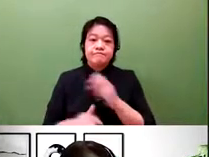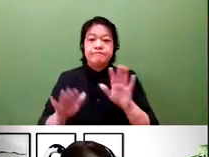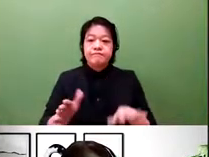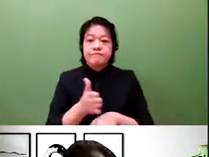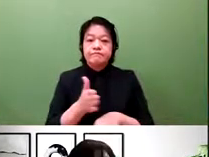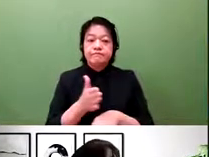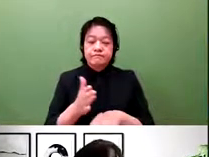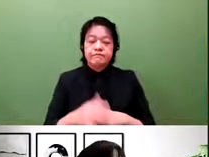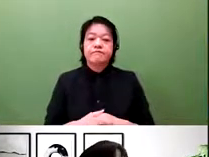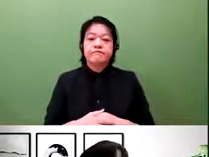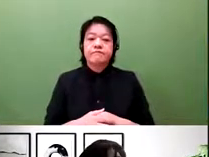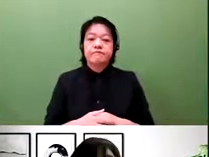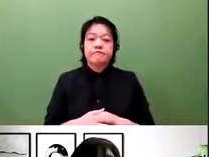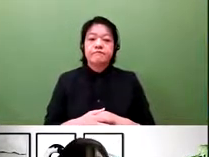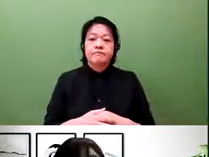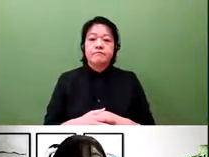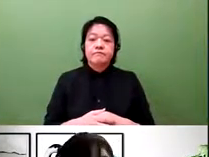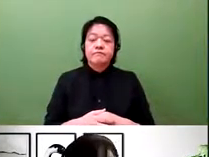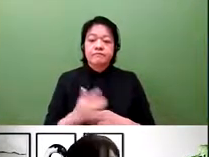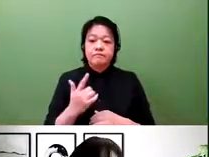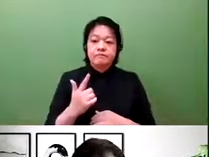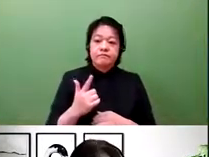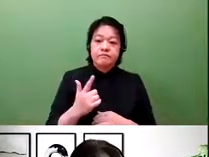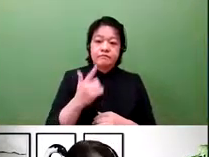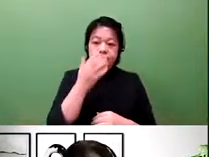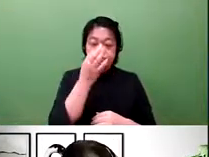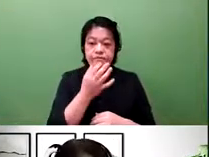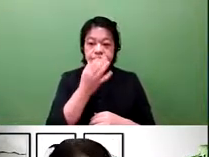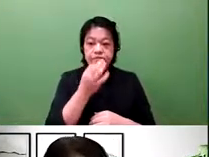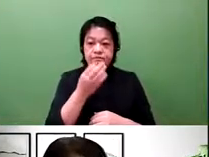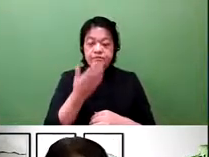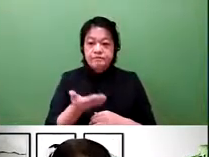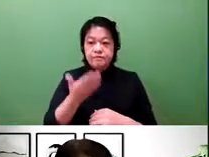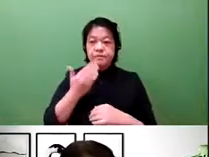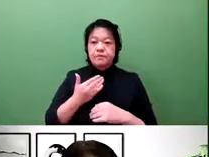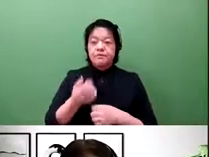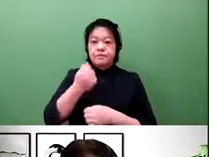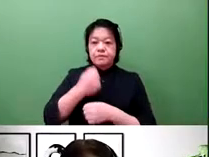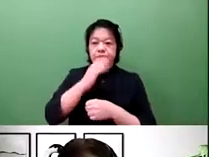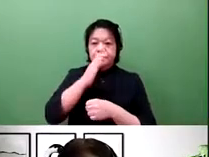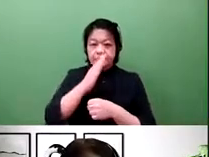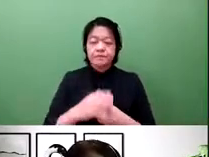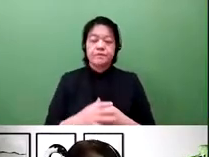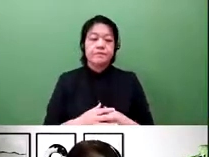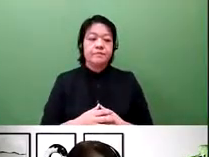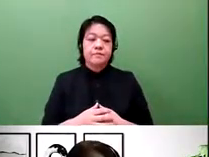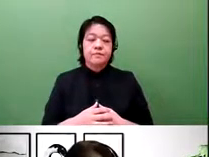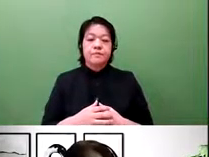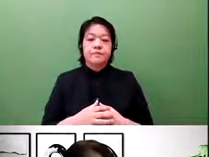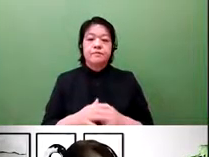In recent years, part of me-- if we could just go back a slide.